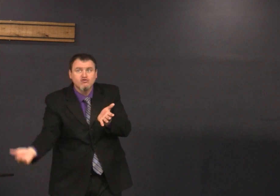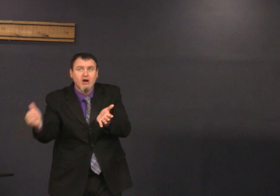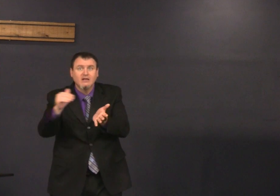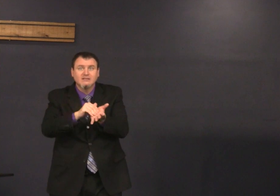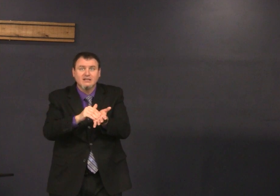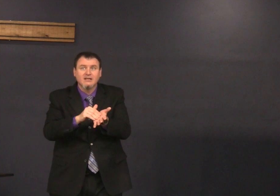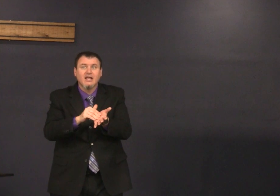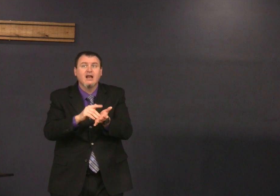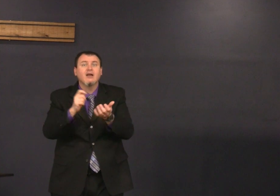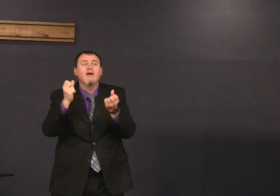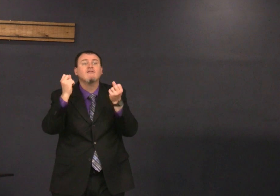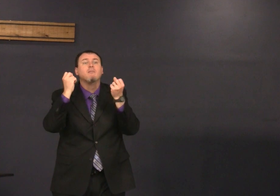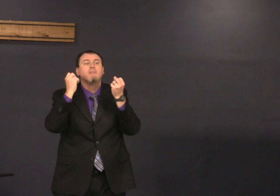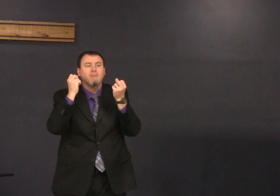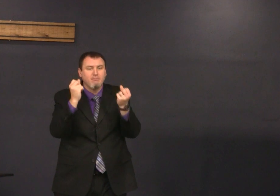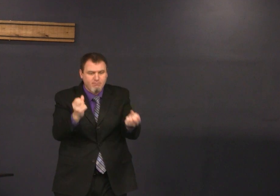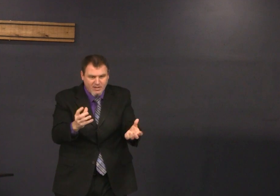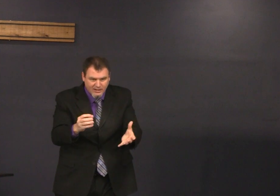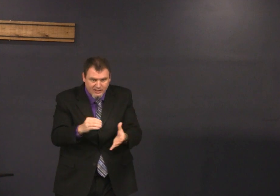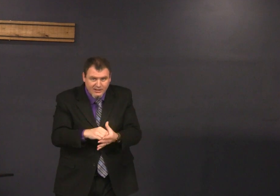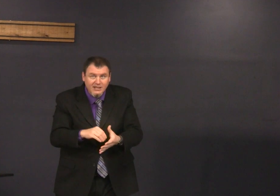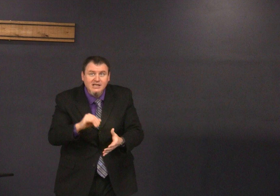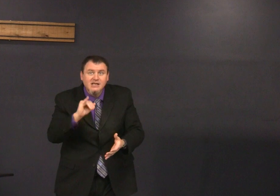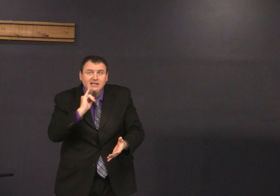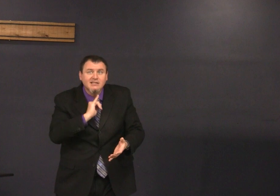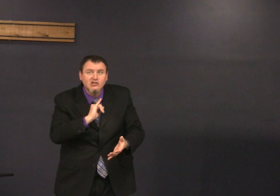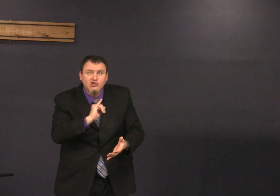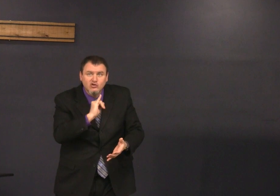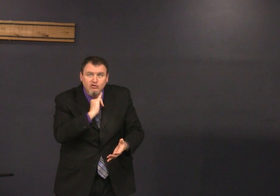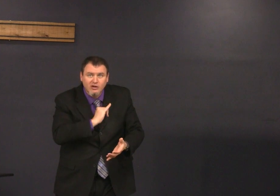is set for the fall and rising of again of many in Israel